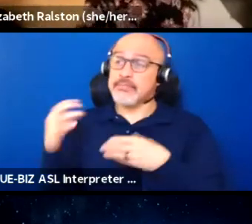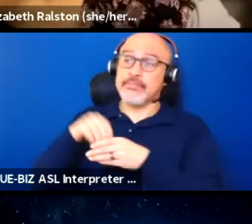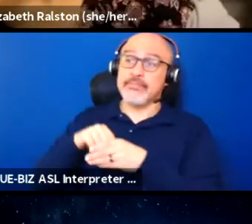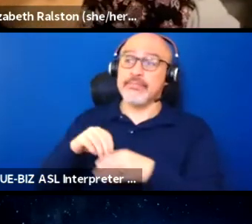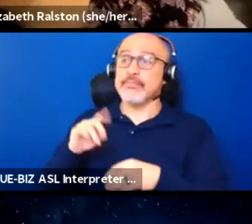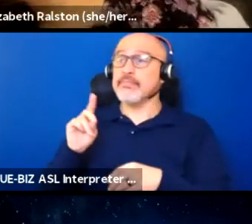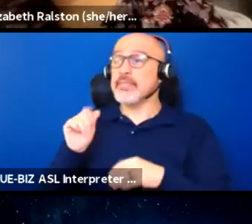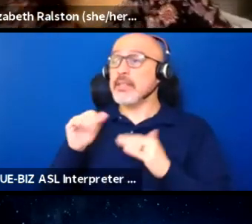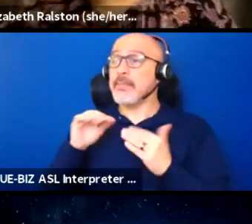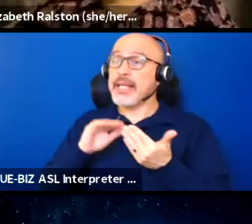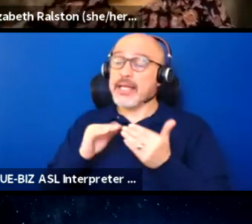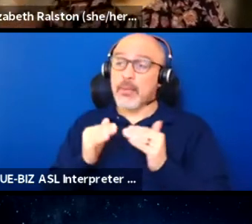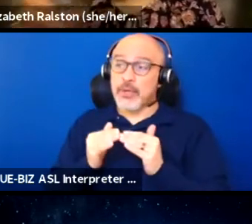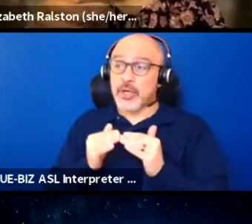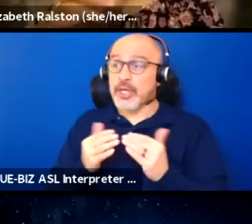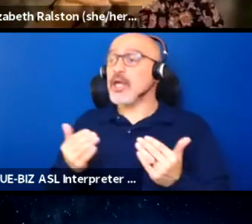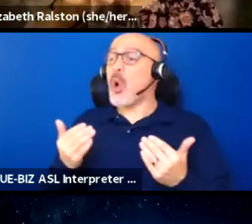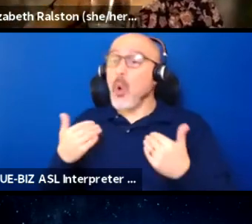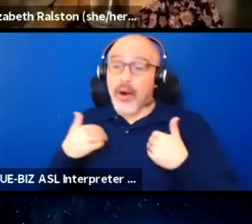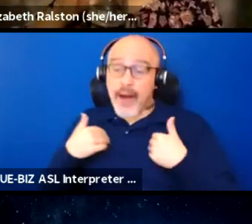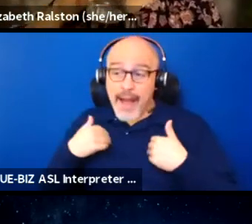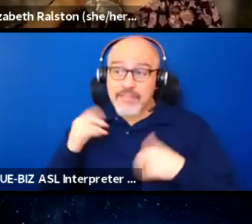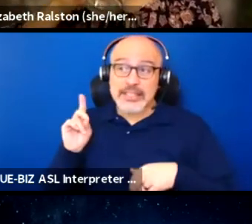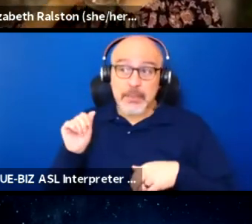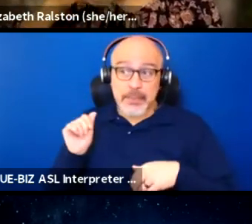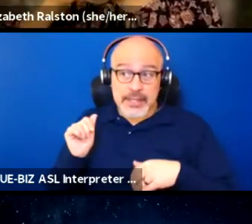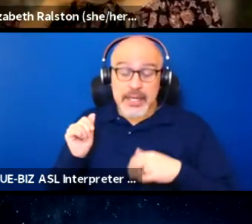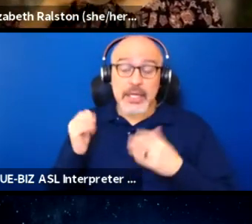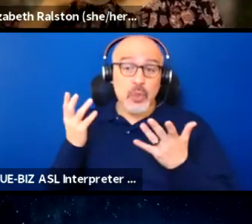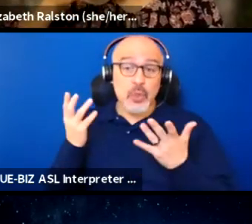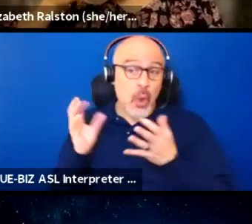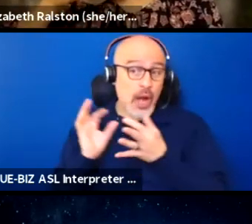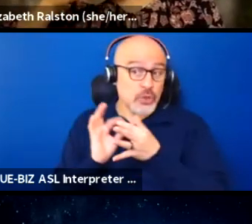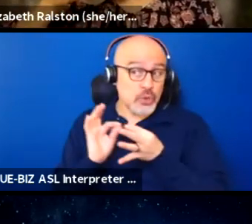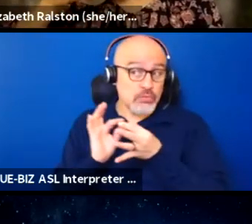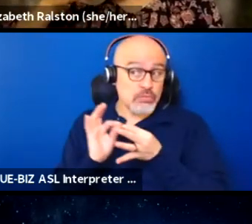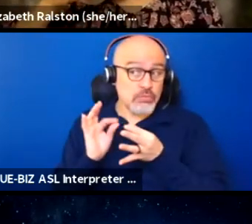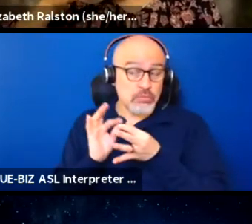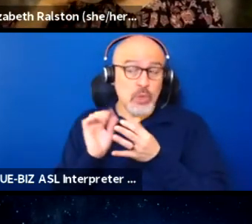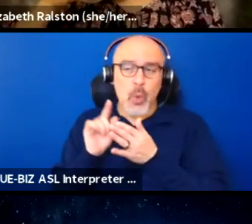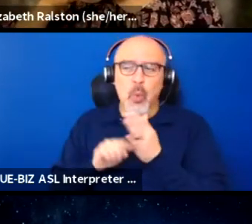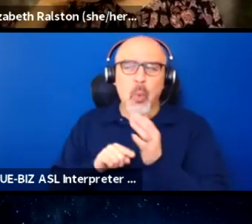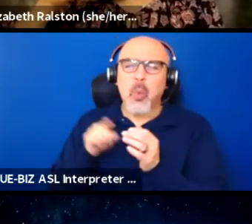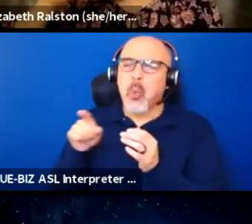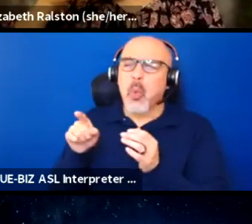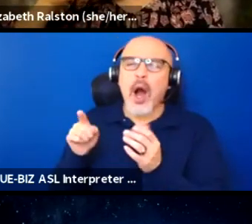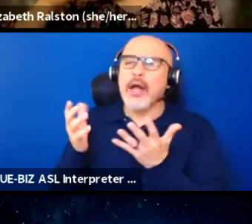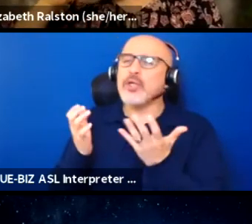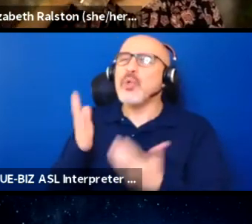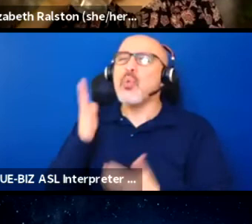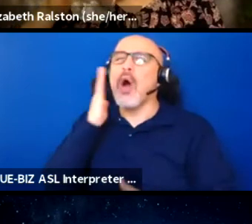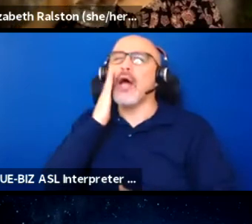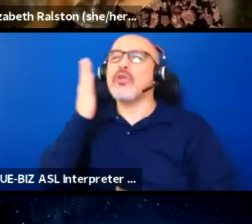or has a disability would like to share what you want the future of theater to look like.